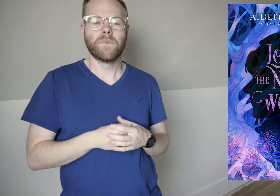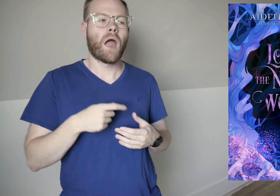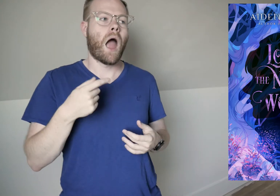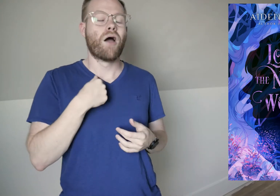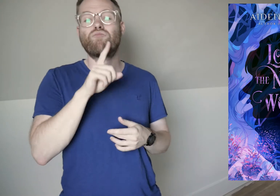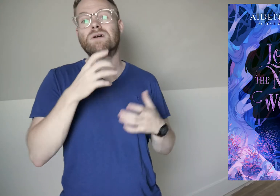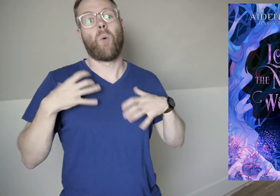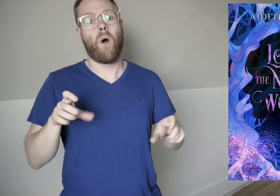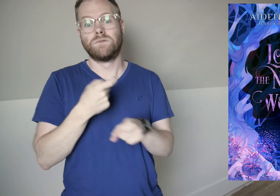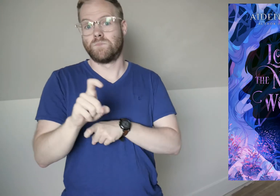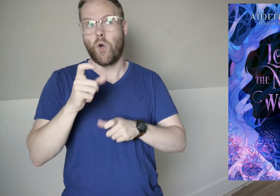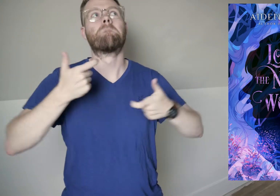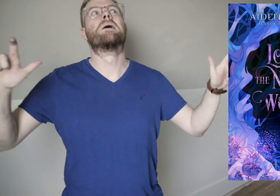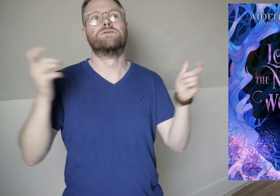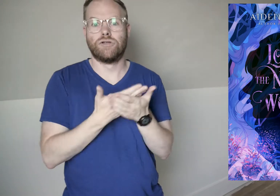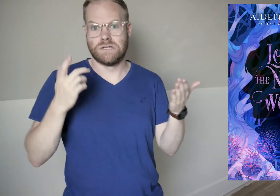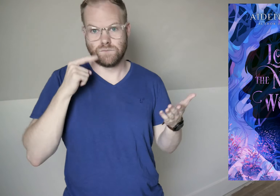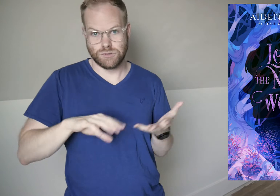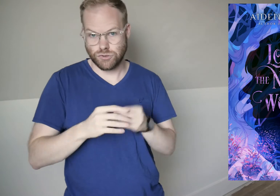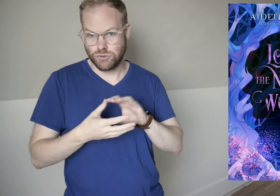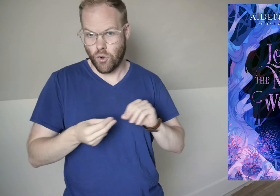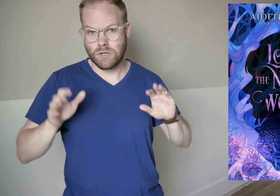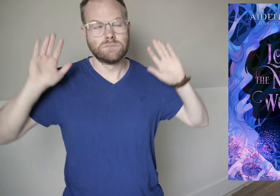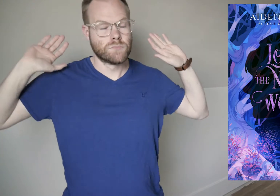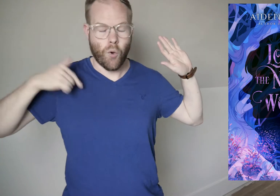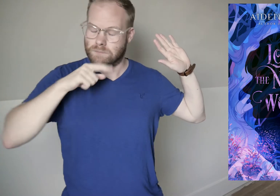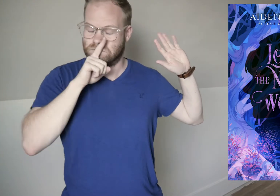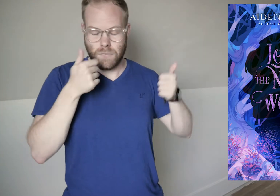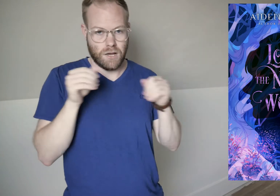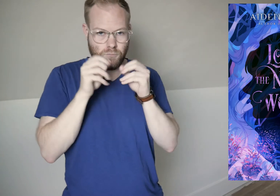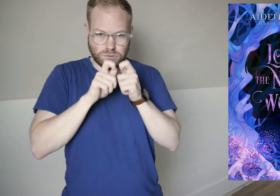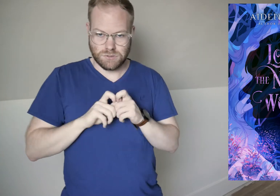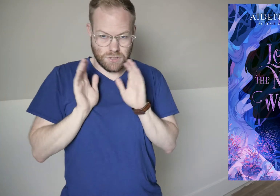I really don’t want to spoil major things for this story, so I’m not going to tell you any more details.